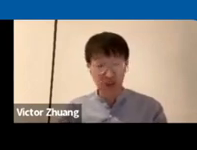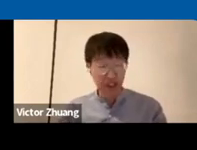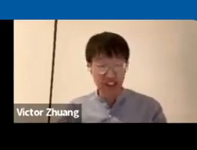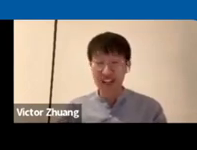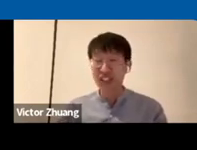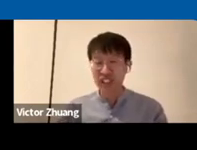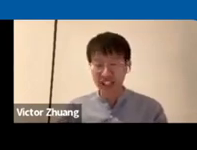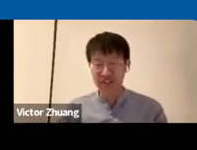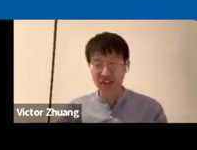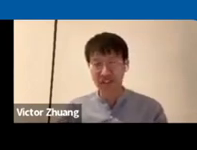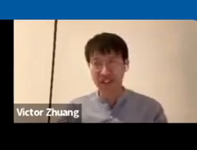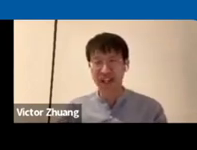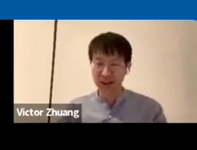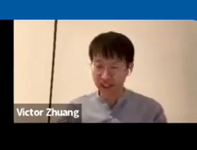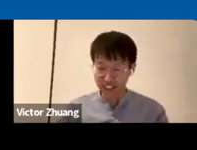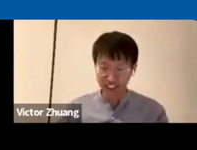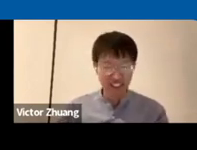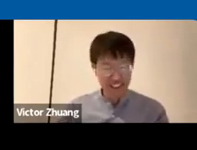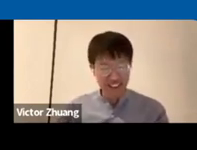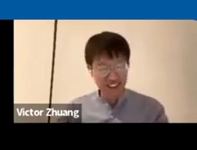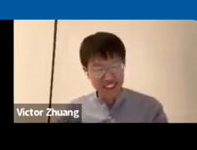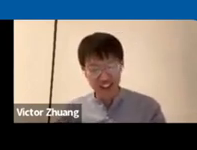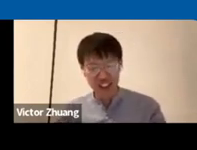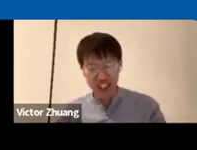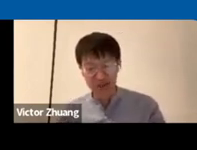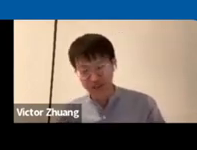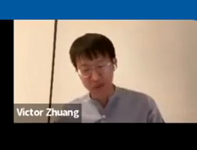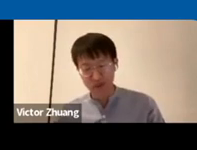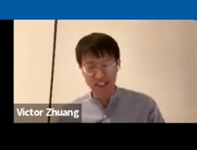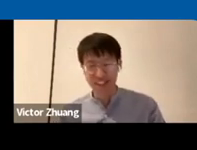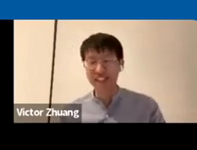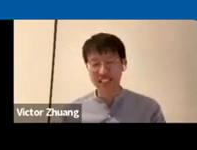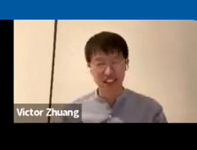familiar they actually taken from the enabling guide so thank you SG neor for providing this